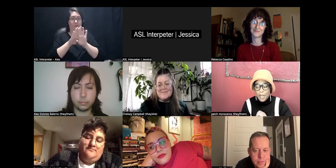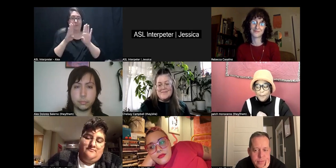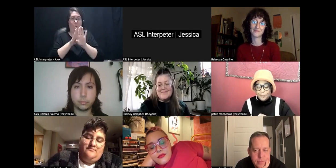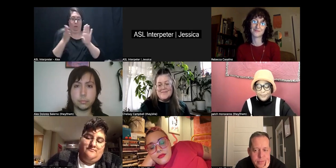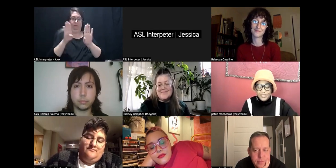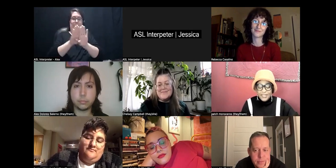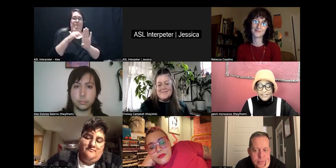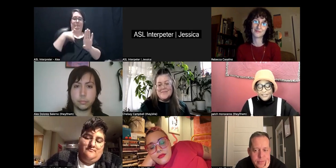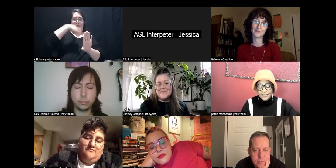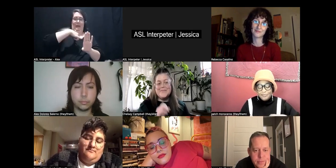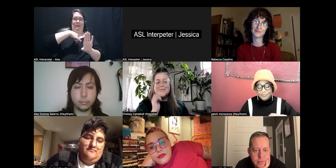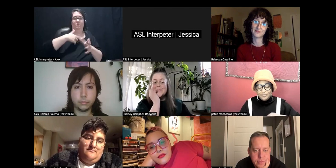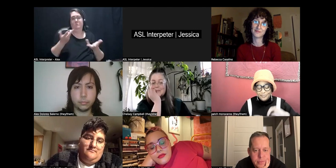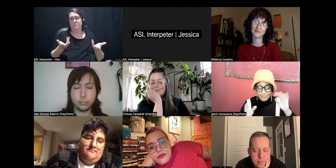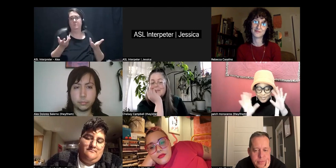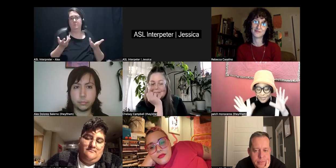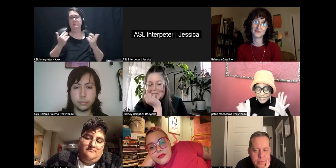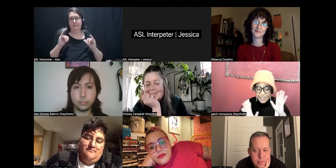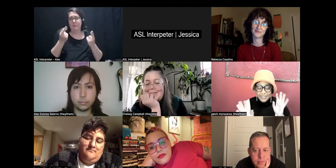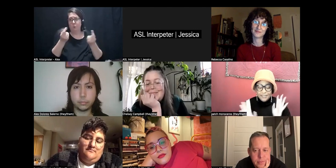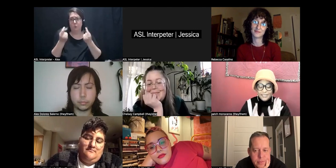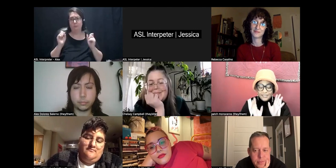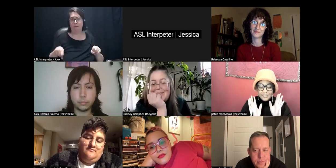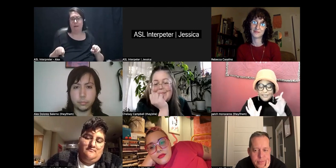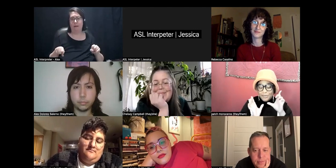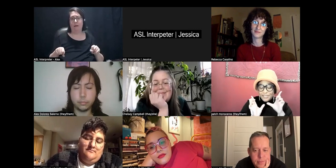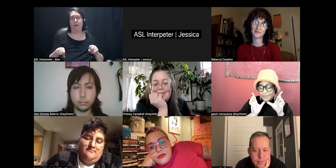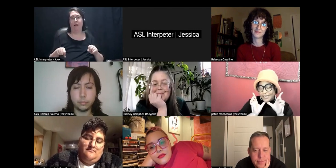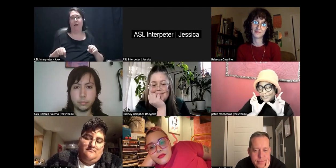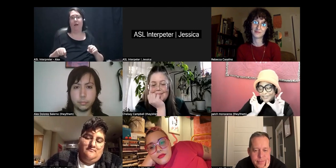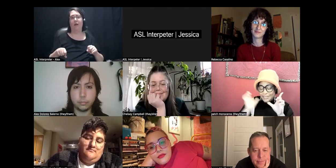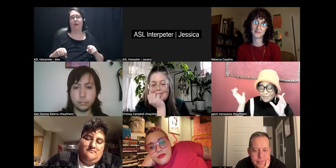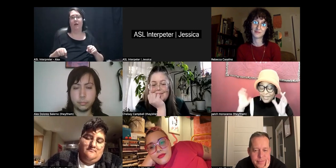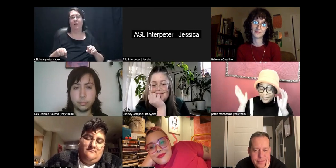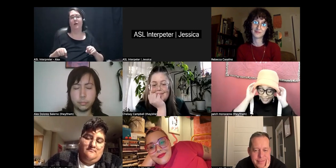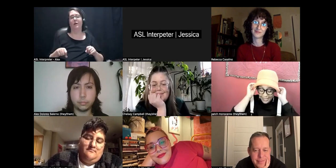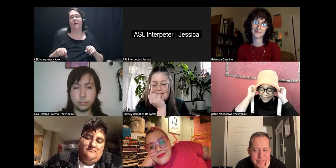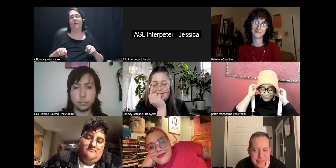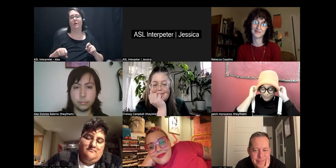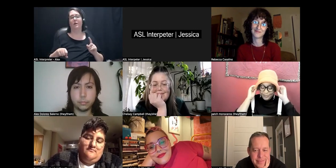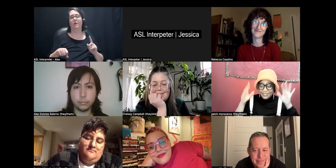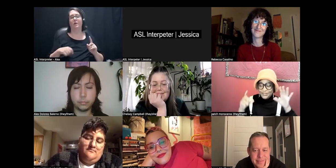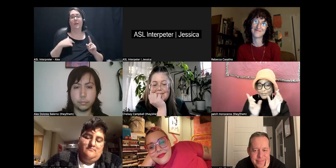And so yeah, there, there's a place where I always have birds in the background, in my backyard that hang out